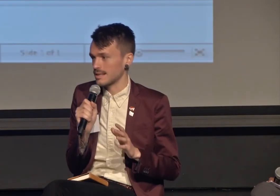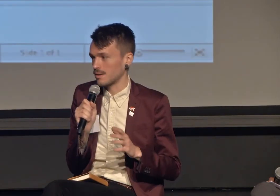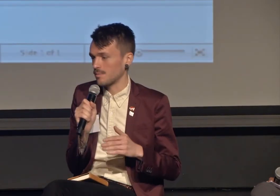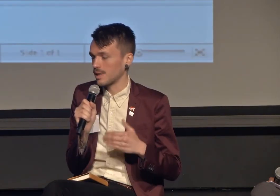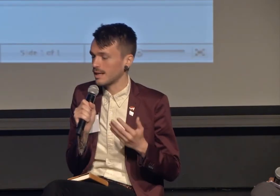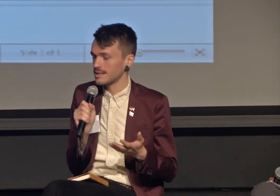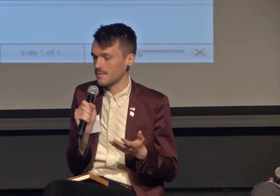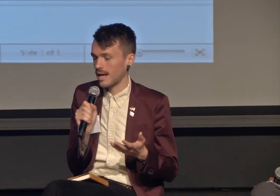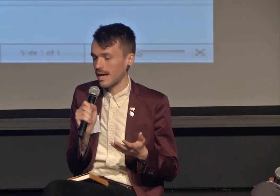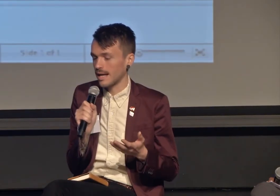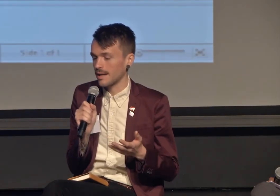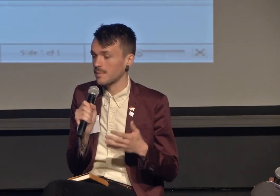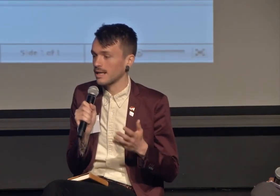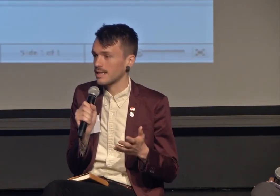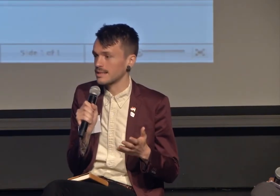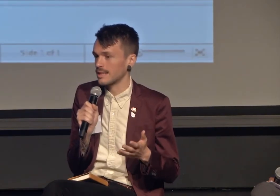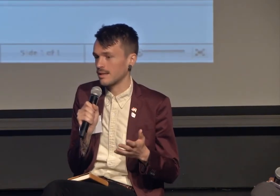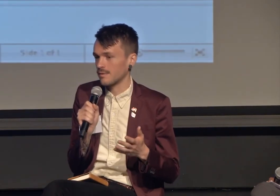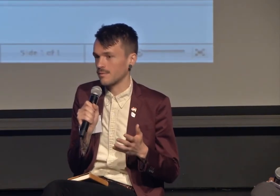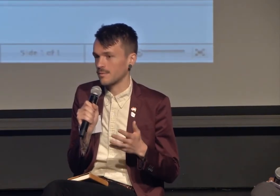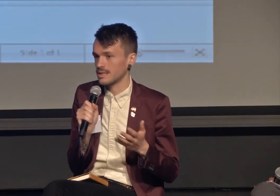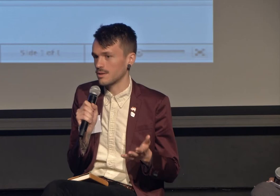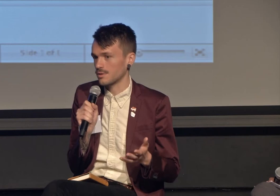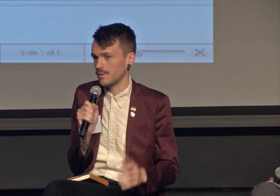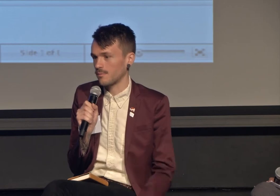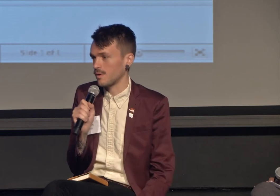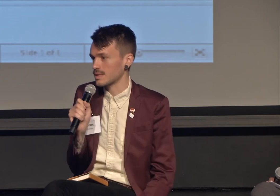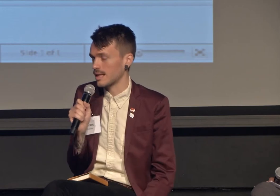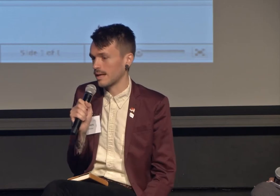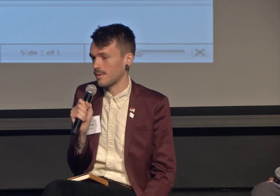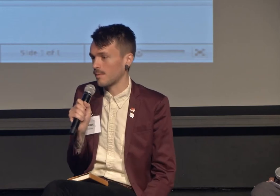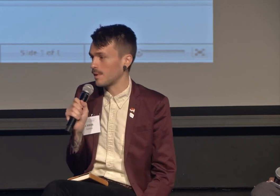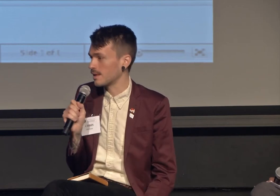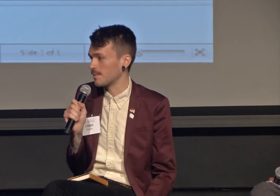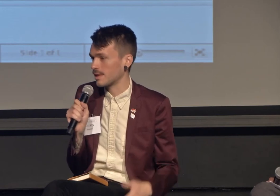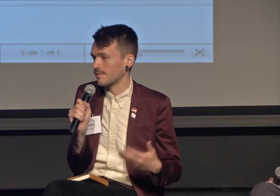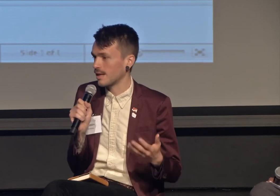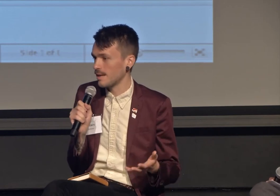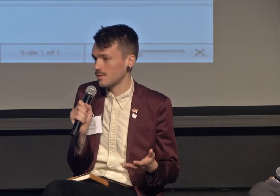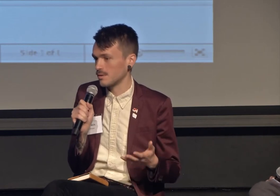And so because of that, and because of research from folks like Robert Putnam and David Campbell